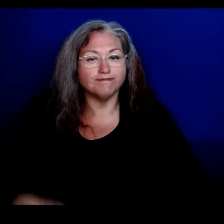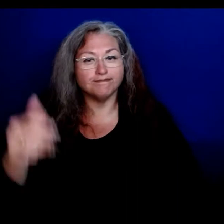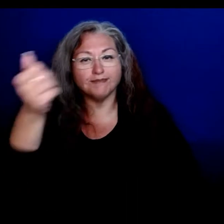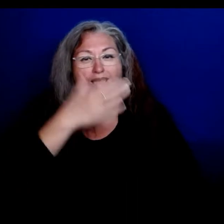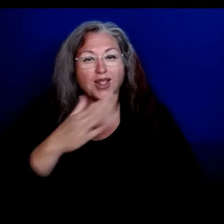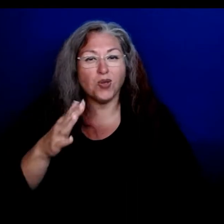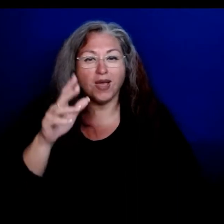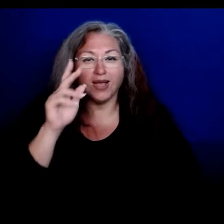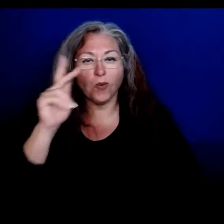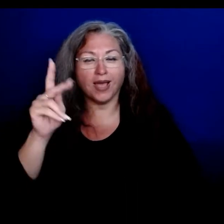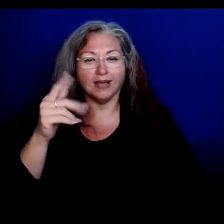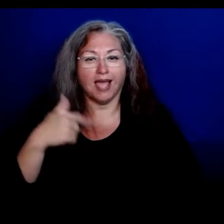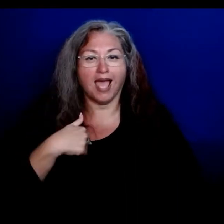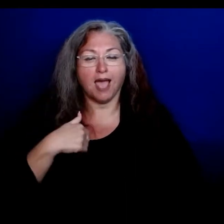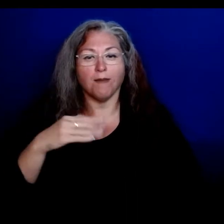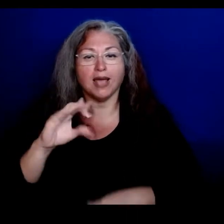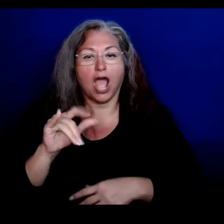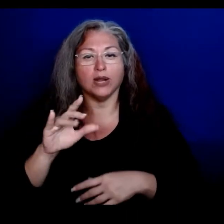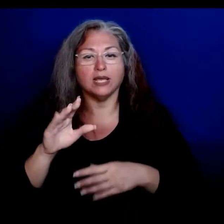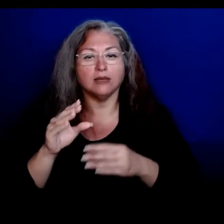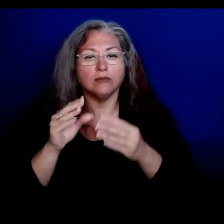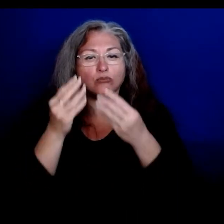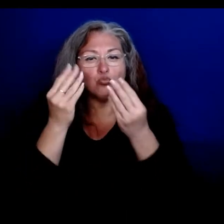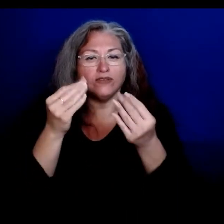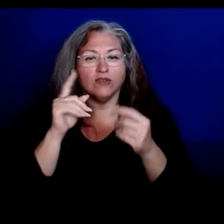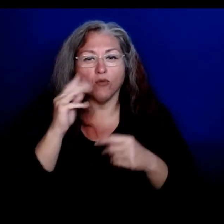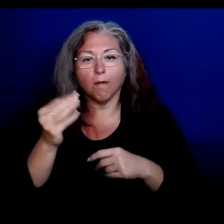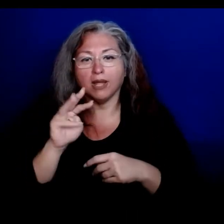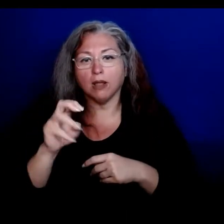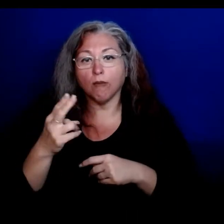Aloha Kaua‘i. This is your County of Kaua‘i briefing for Monday, March 14th